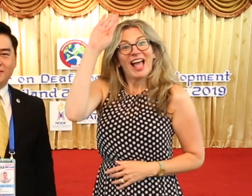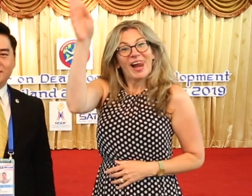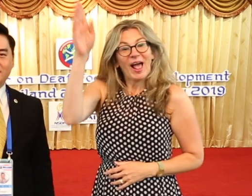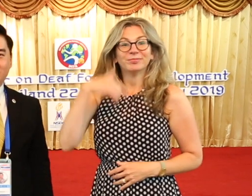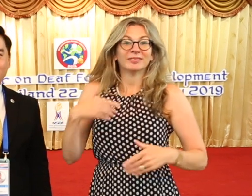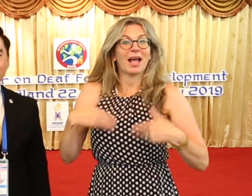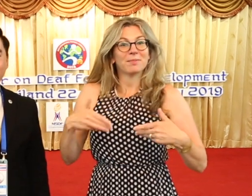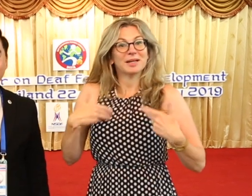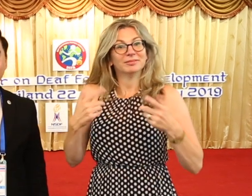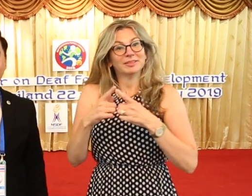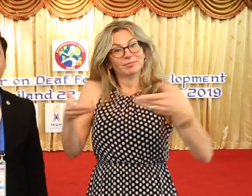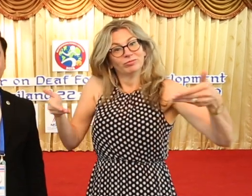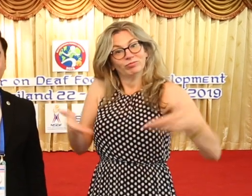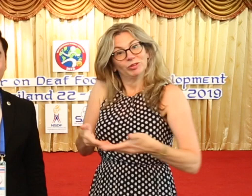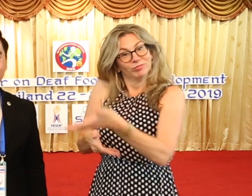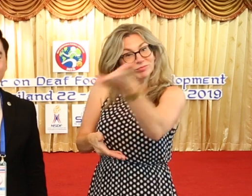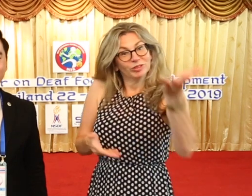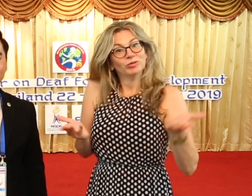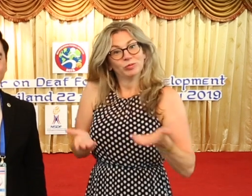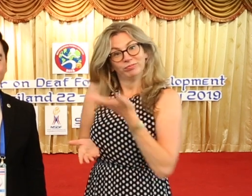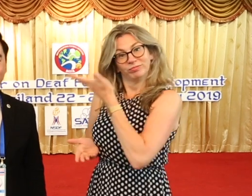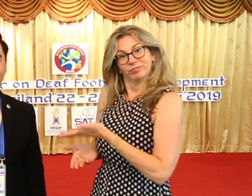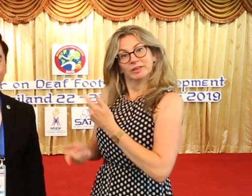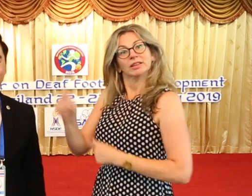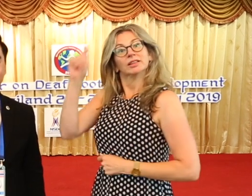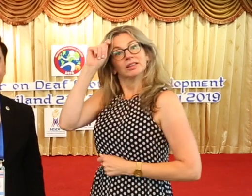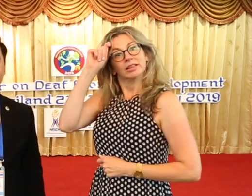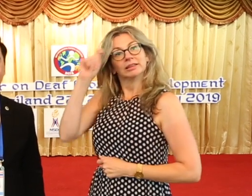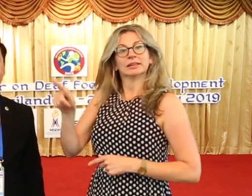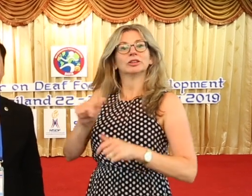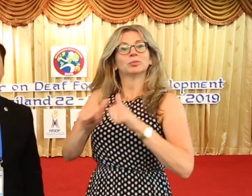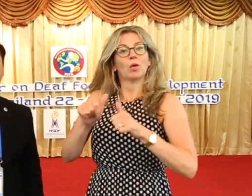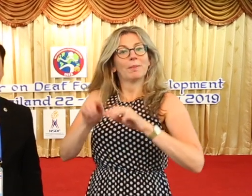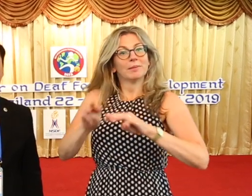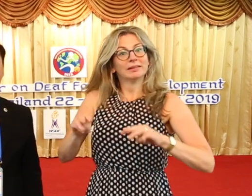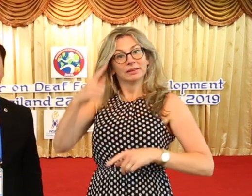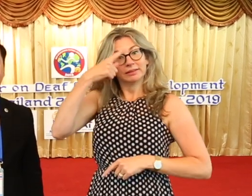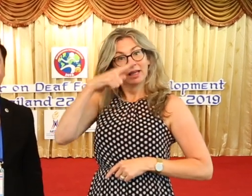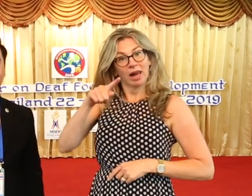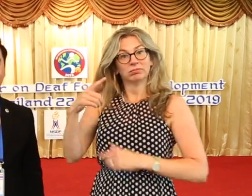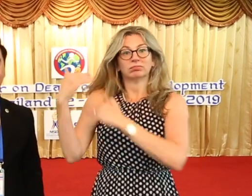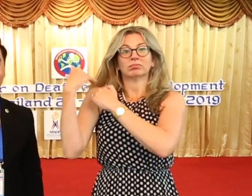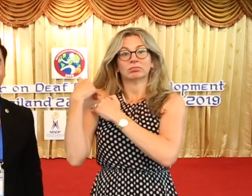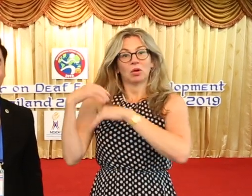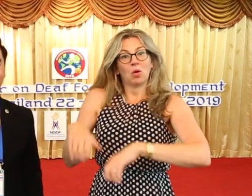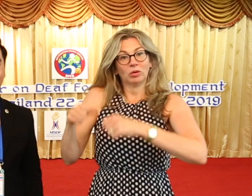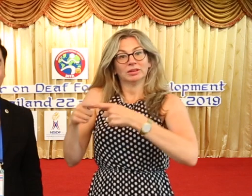Hello, I am pleased to introduce today Mr. Anat Yodbangtoeybol, representative of the Thai authorities,